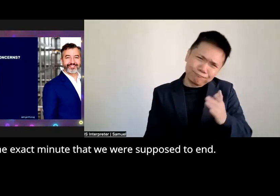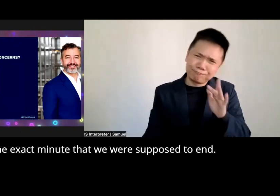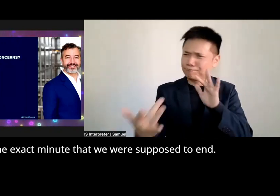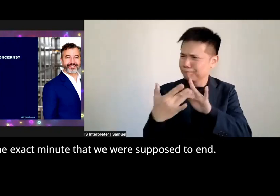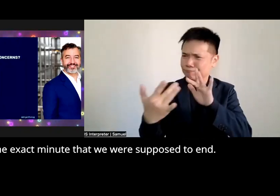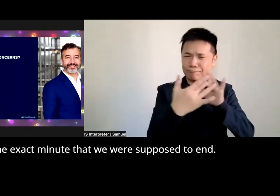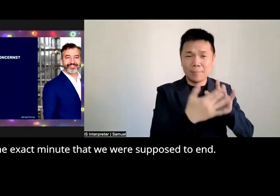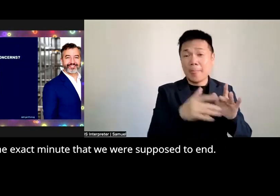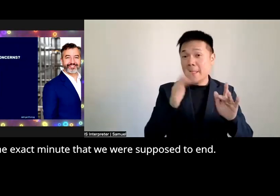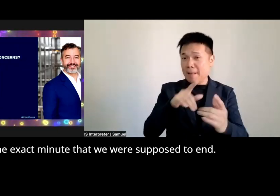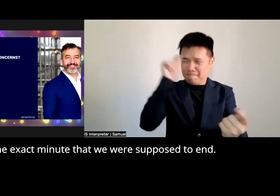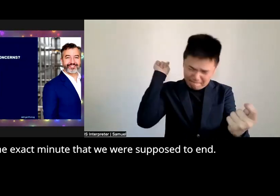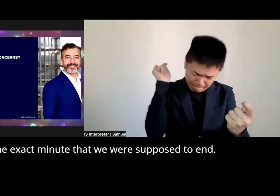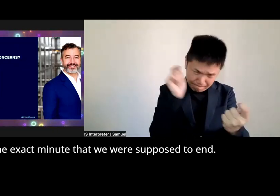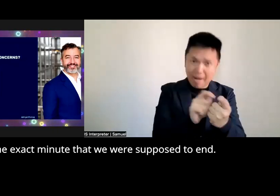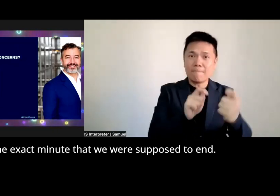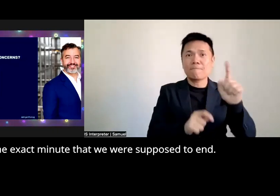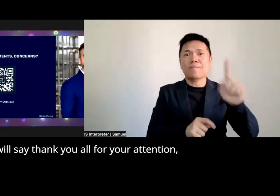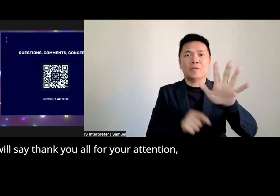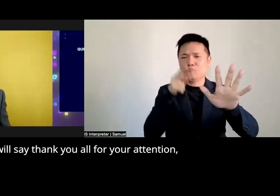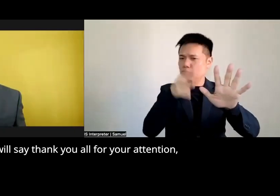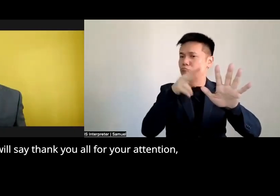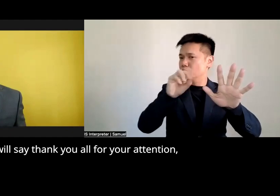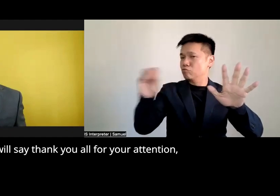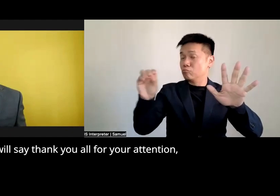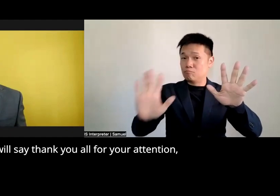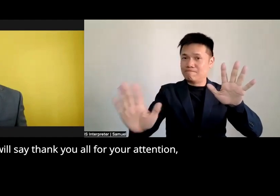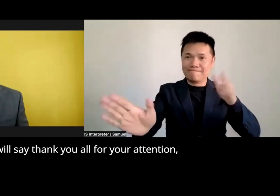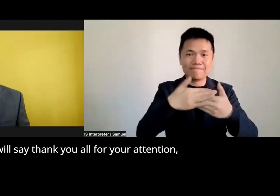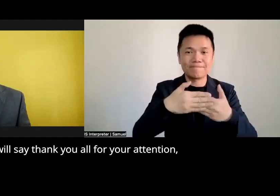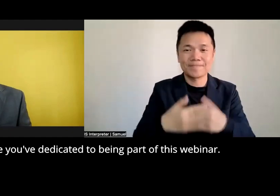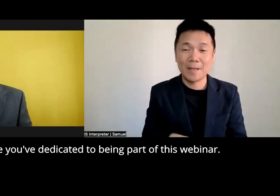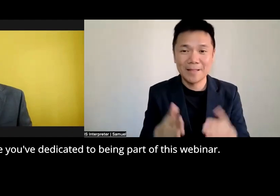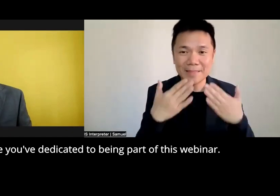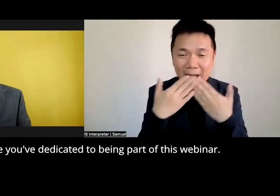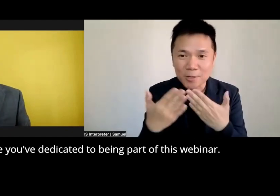exact minute that we were supposed to end I will say thank you all for your attention for the time